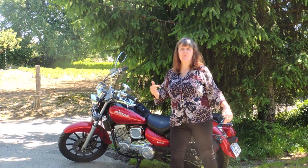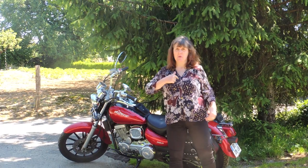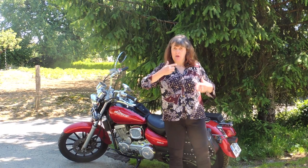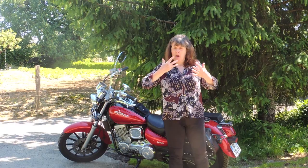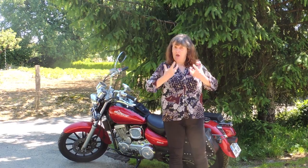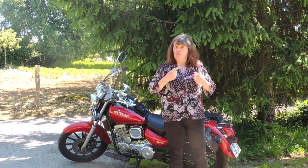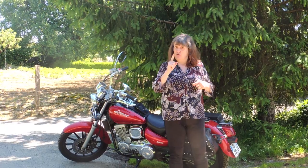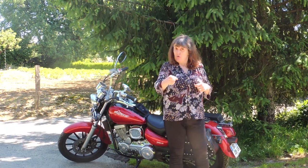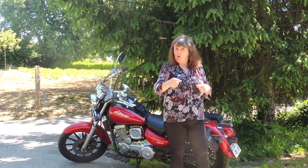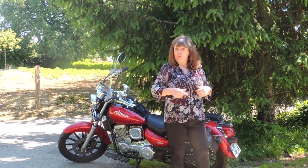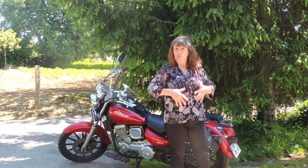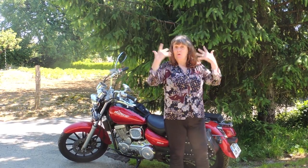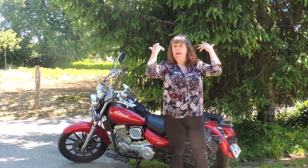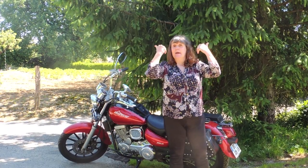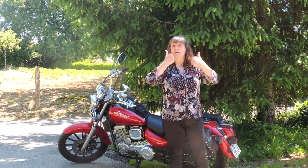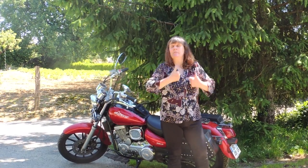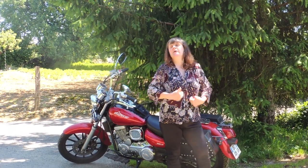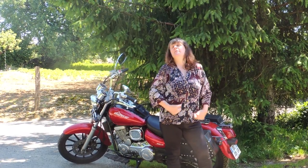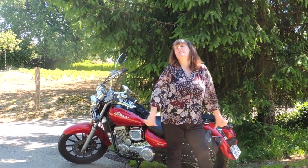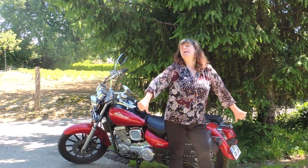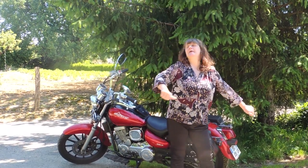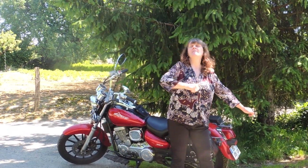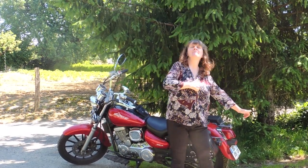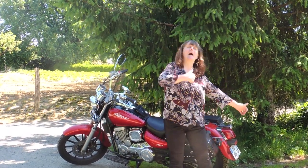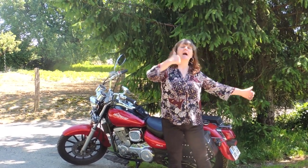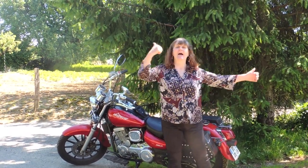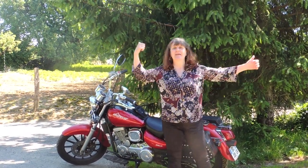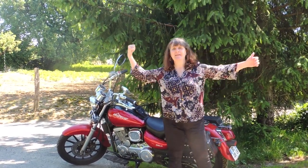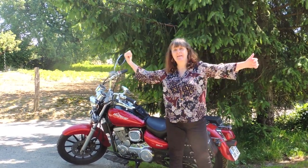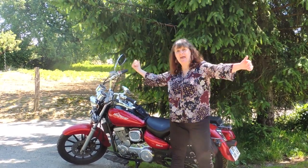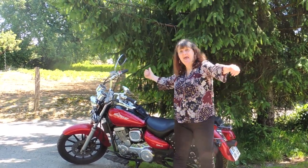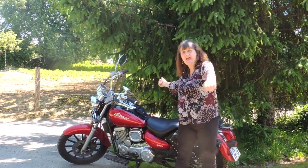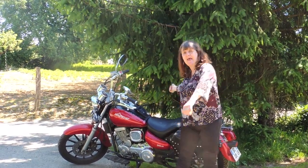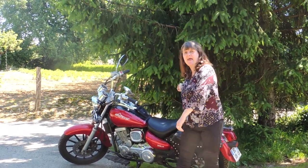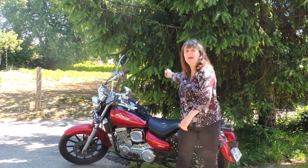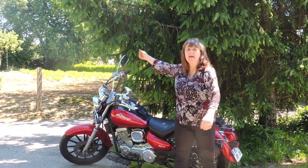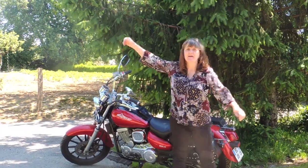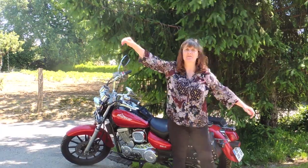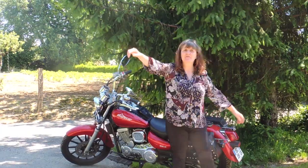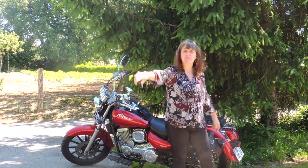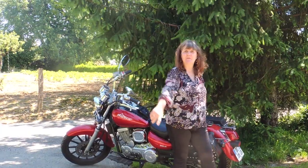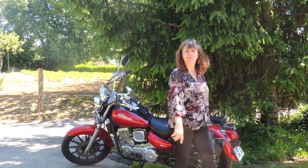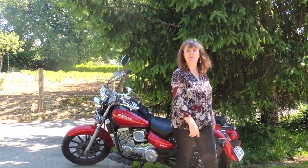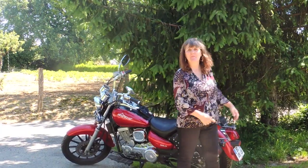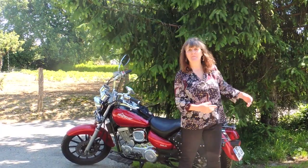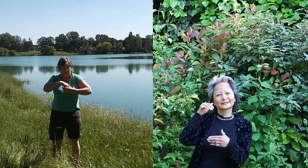I just want you to let me be myself